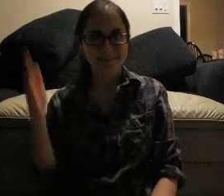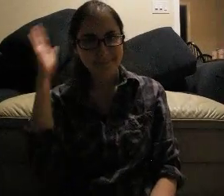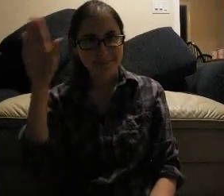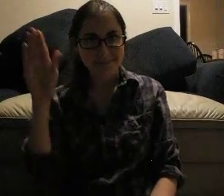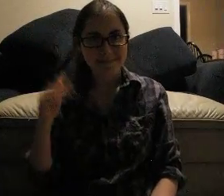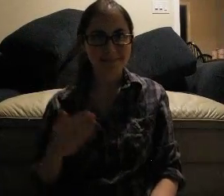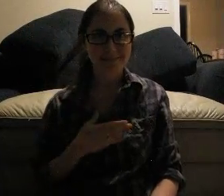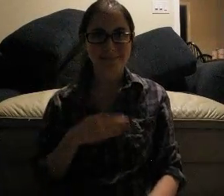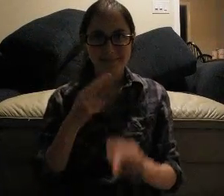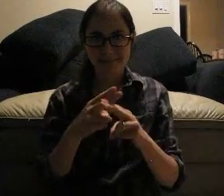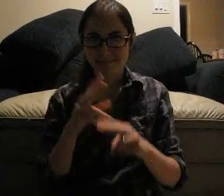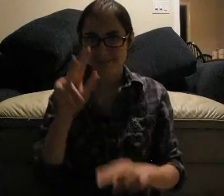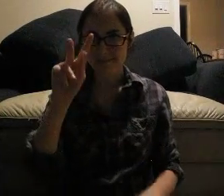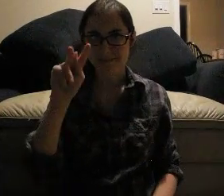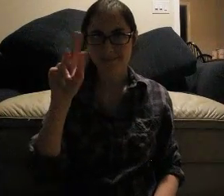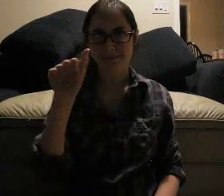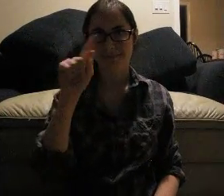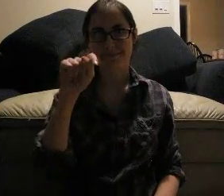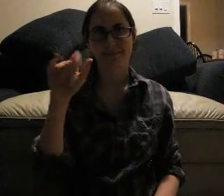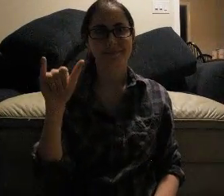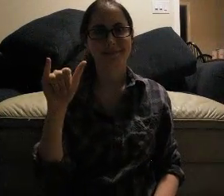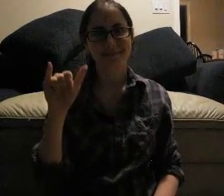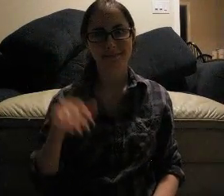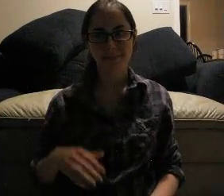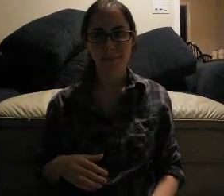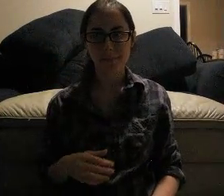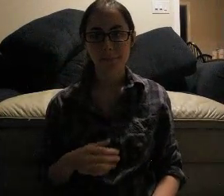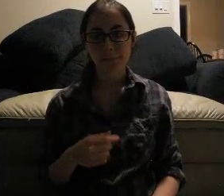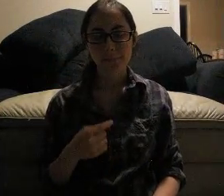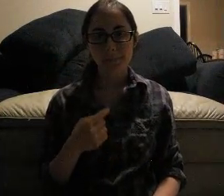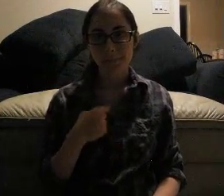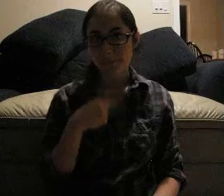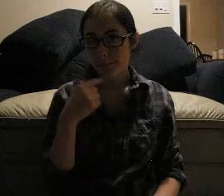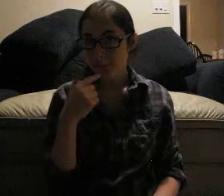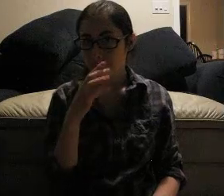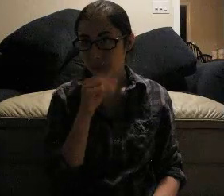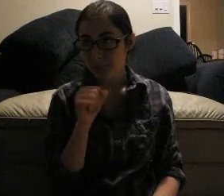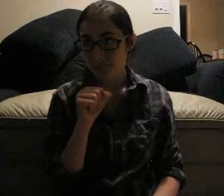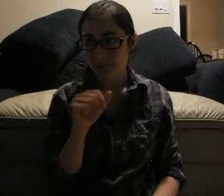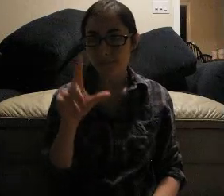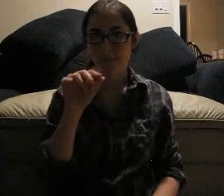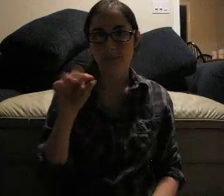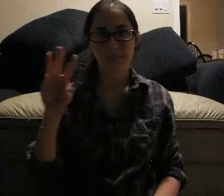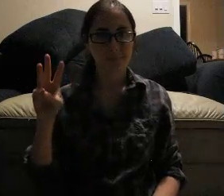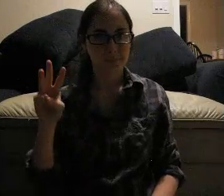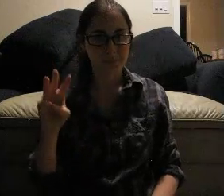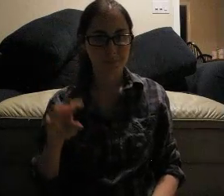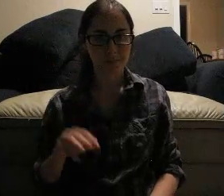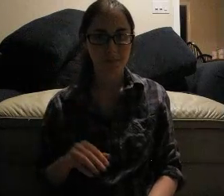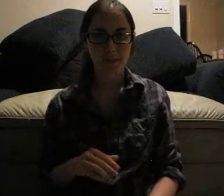Hi, my name is Katy I'm 26 years old